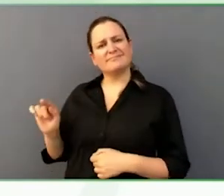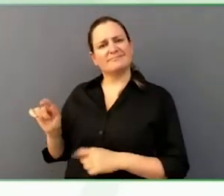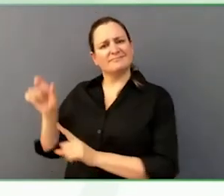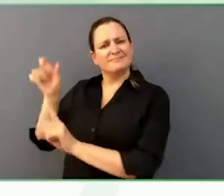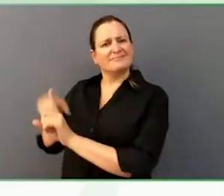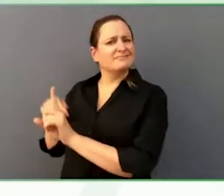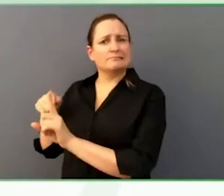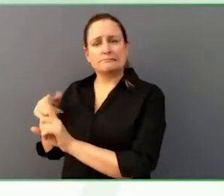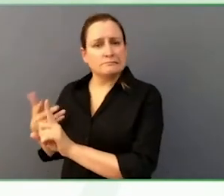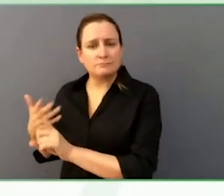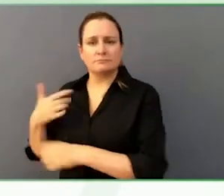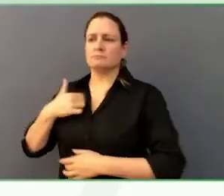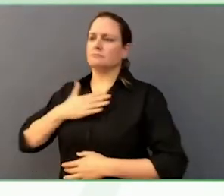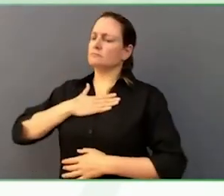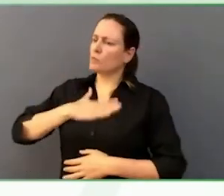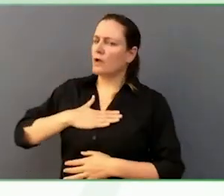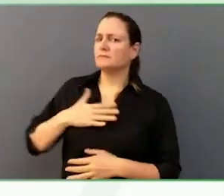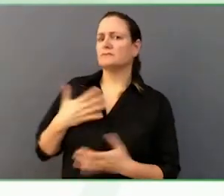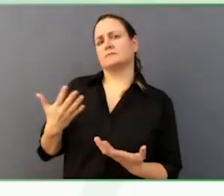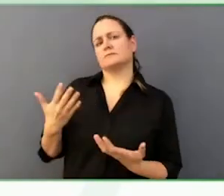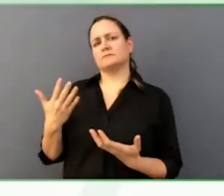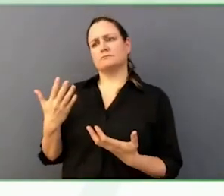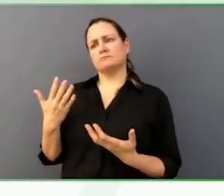well as his civil and political participation, how does it all happen?